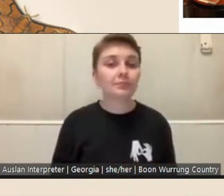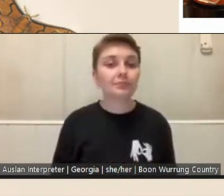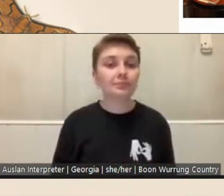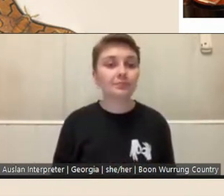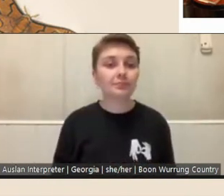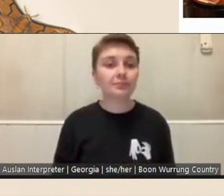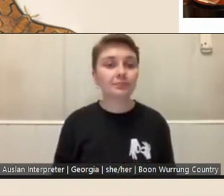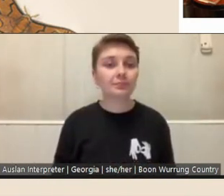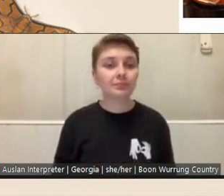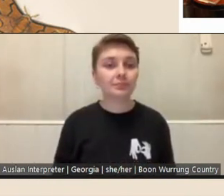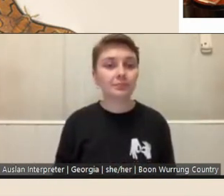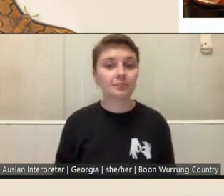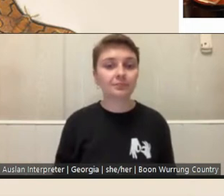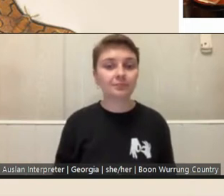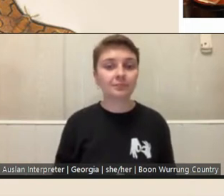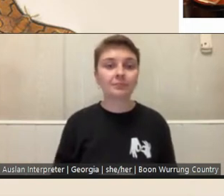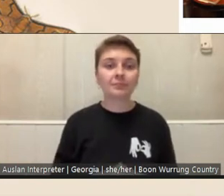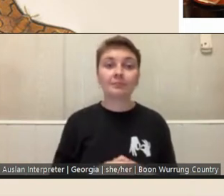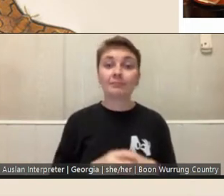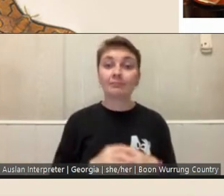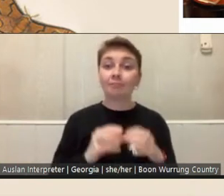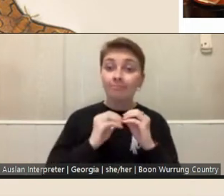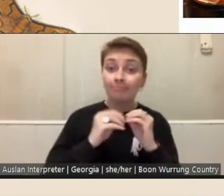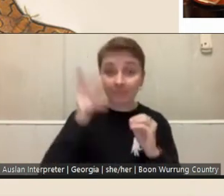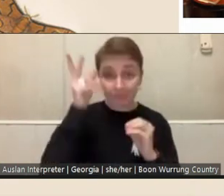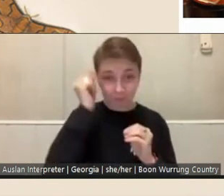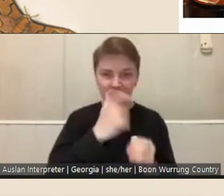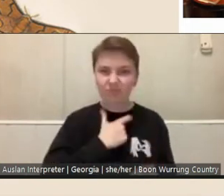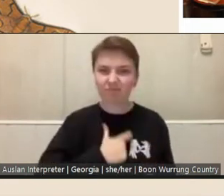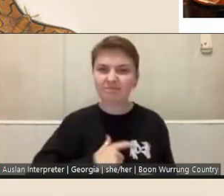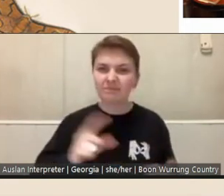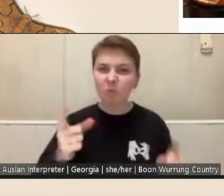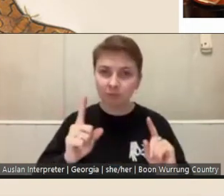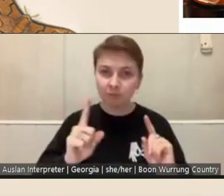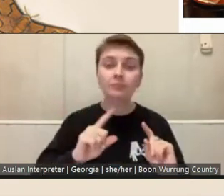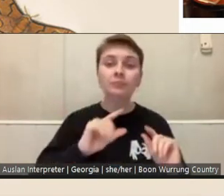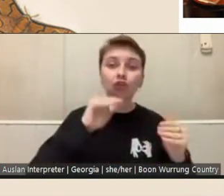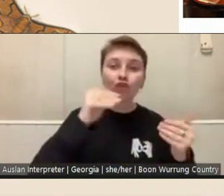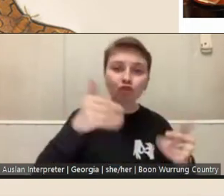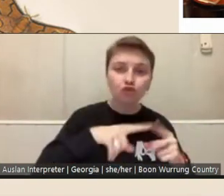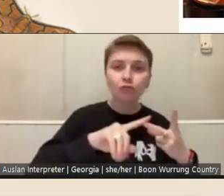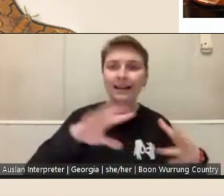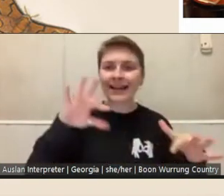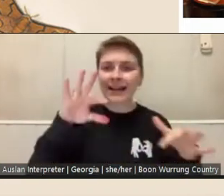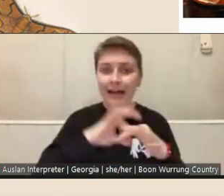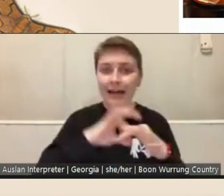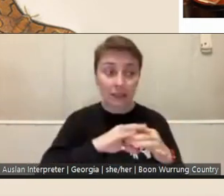The liaison librarian's role is to introduce and link library fellows to the various services,